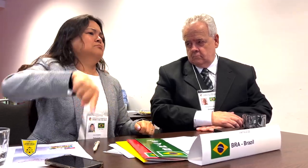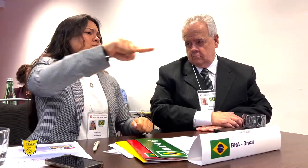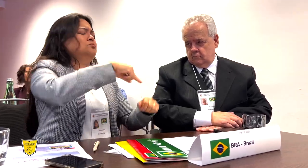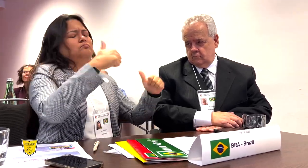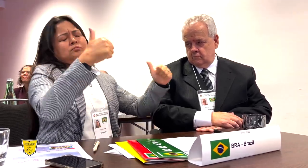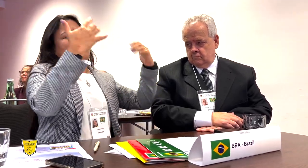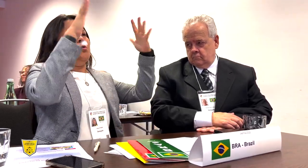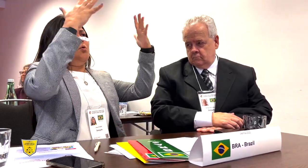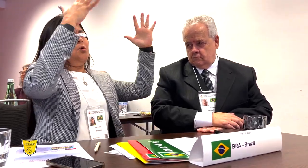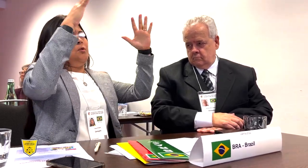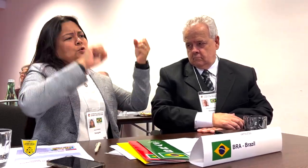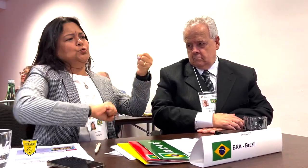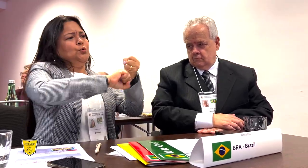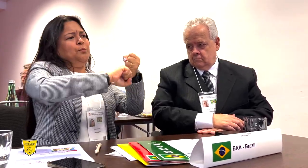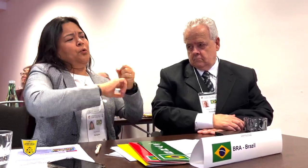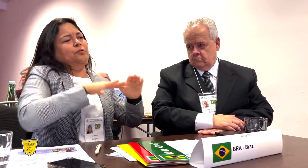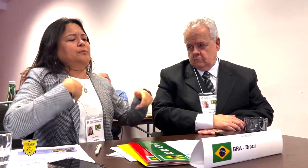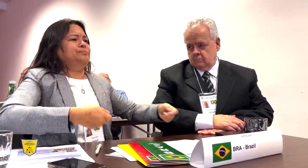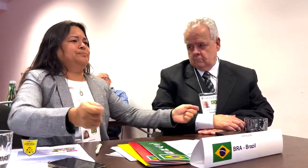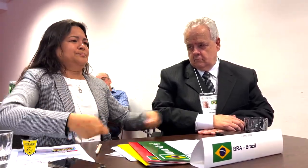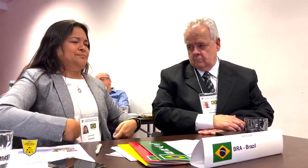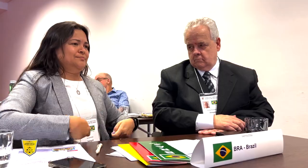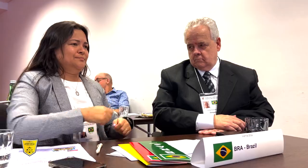as the hoisting city and I officially withdrew the bid.